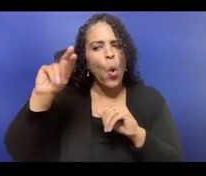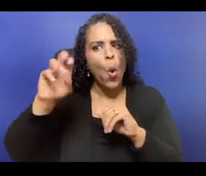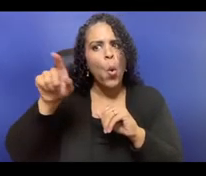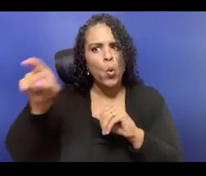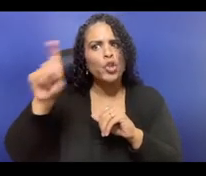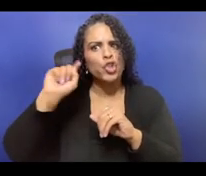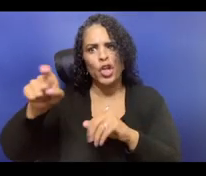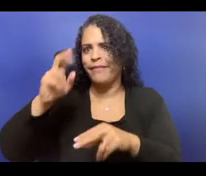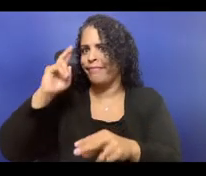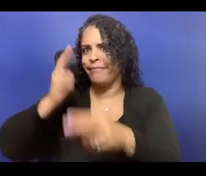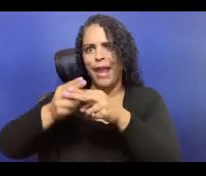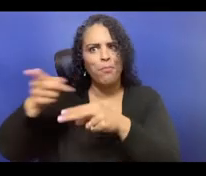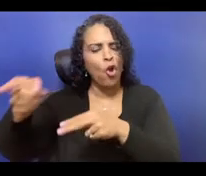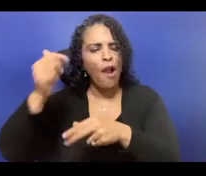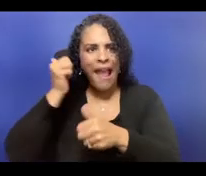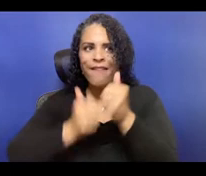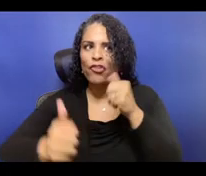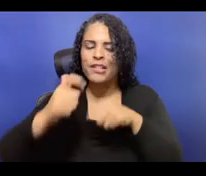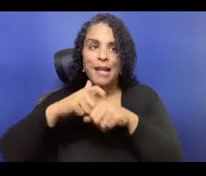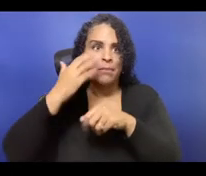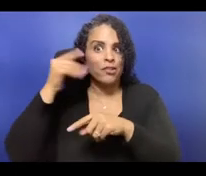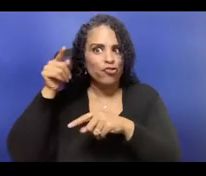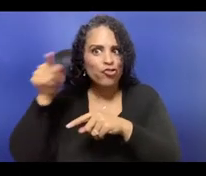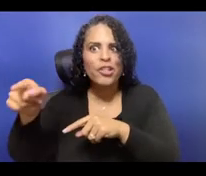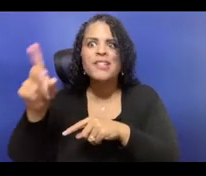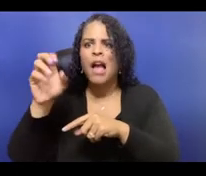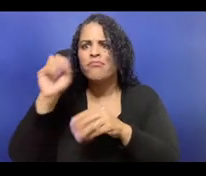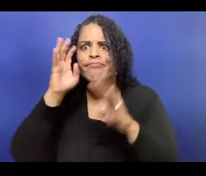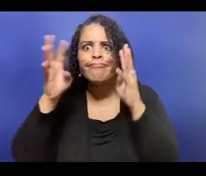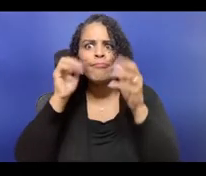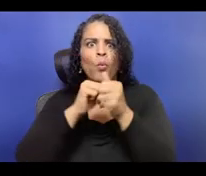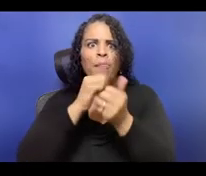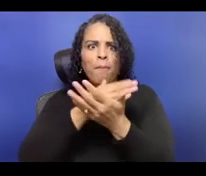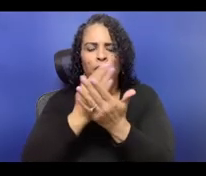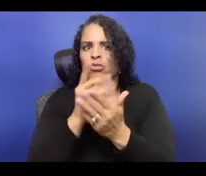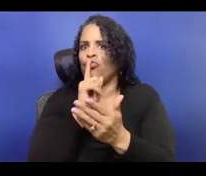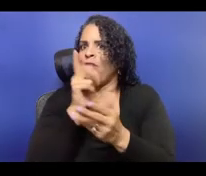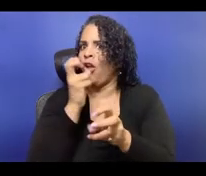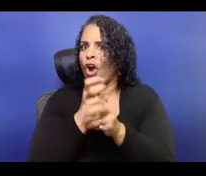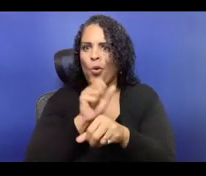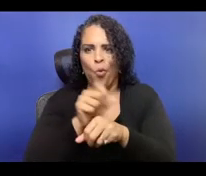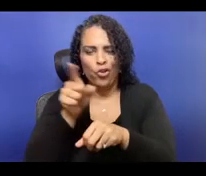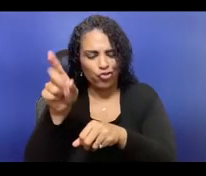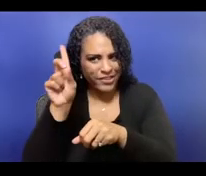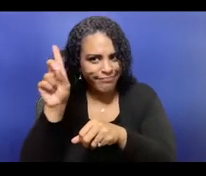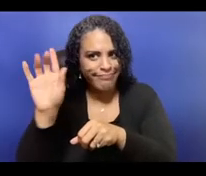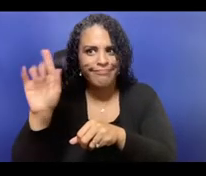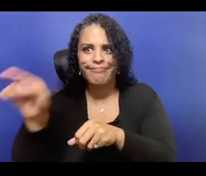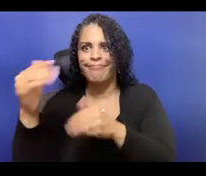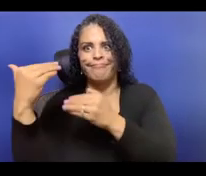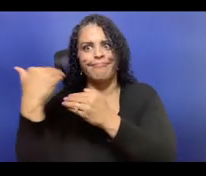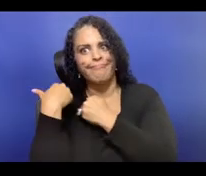So we, it wasn't actually that hard for us to institute that 'cause our people weren't paid that differently, but we instituted that policy.